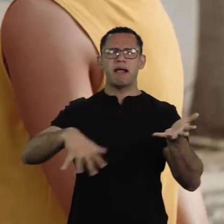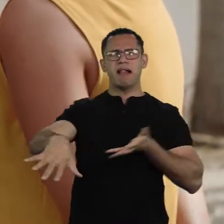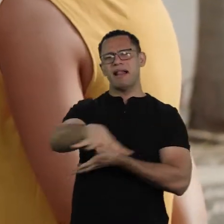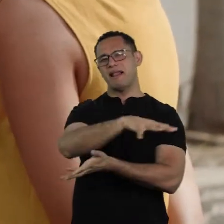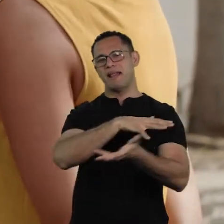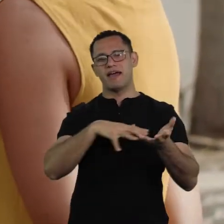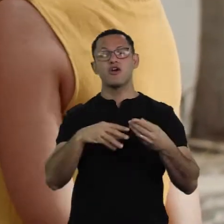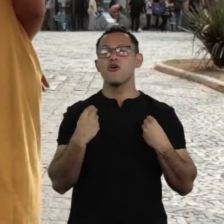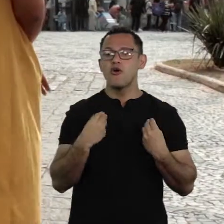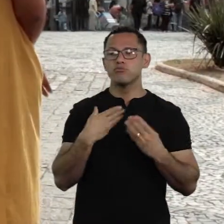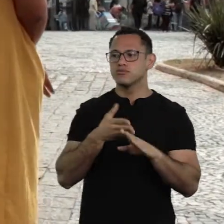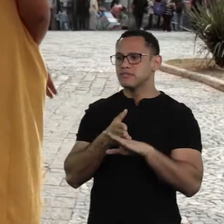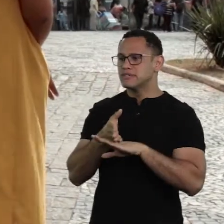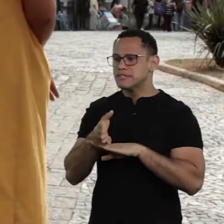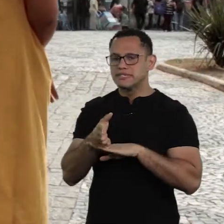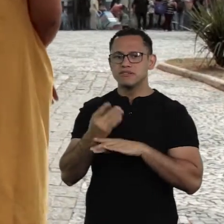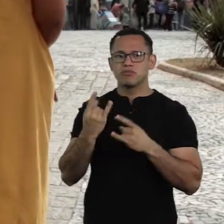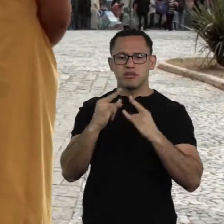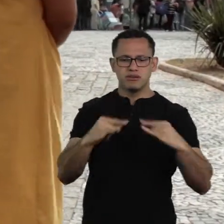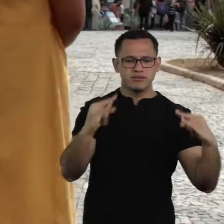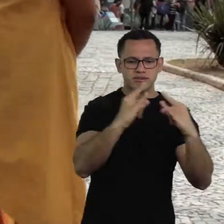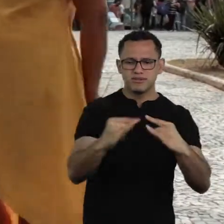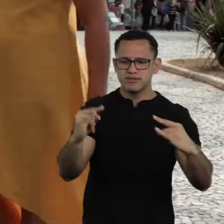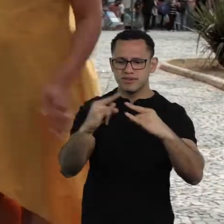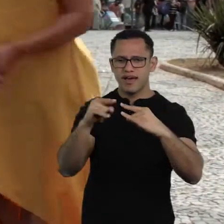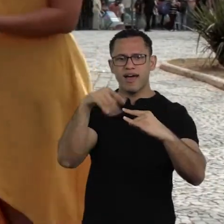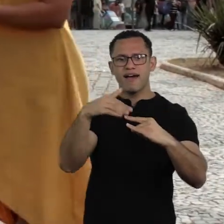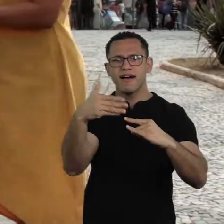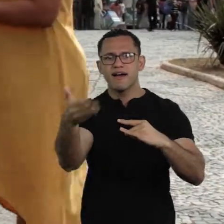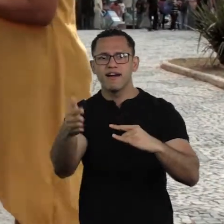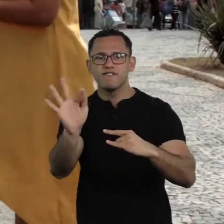because to get into the university, people had to go through the homeless camp.